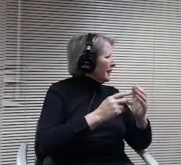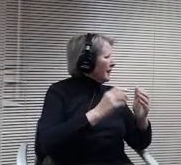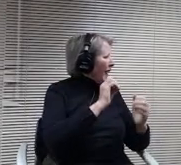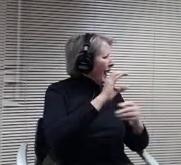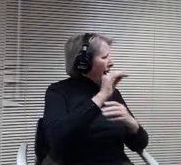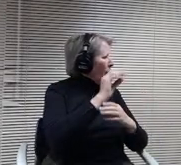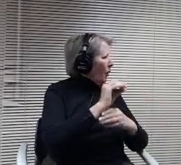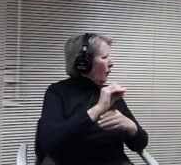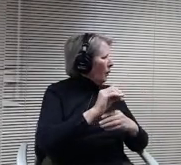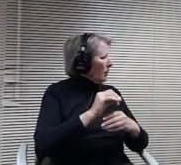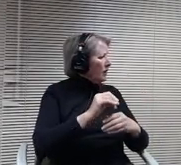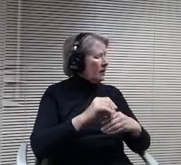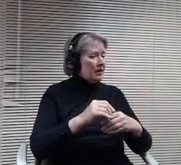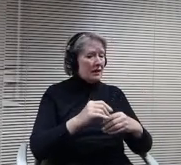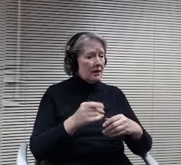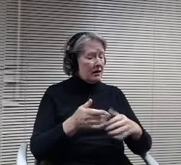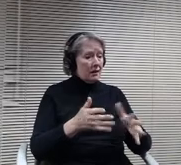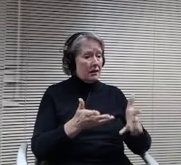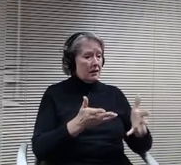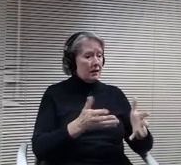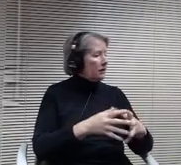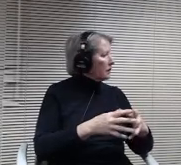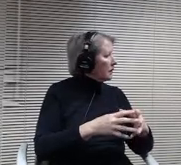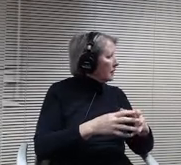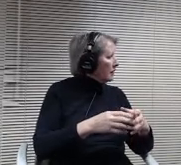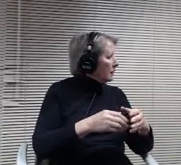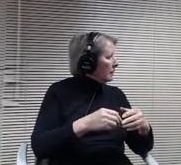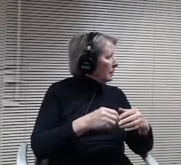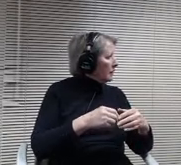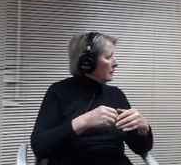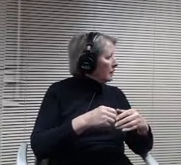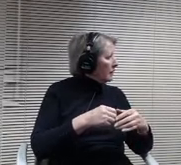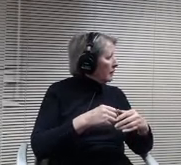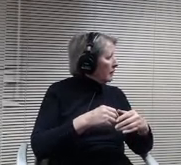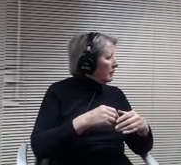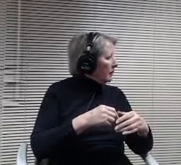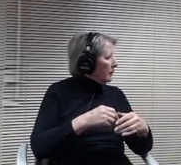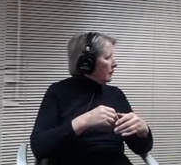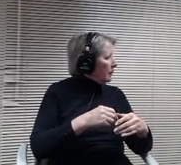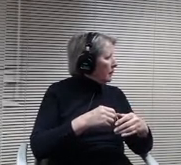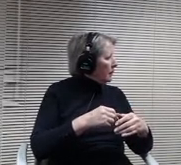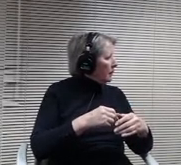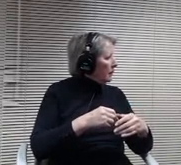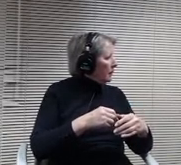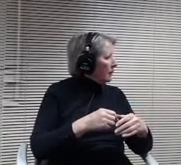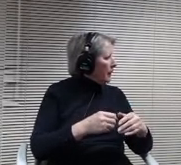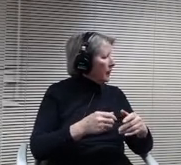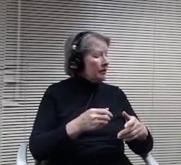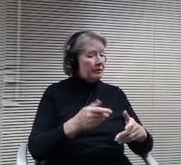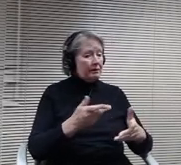few community comments taking into account under Section 3 definitions. Letter A.